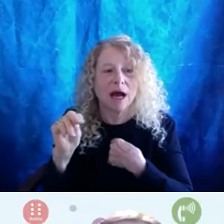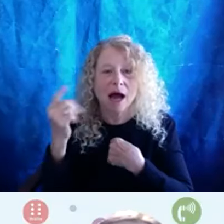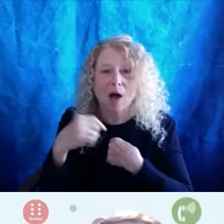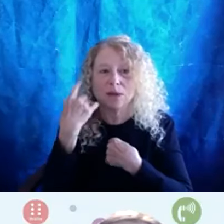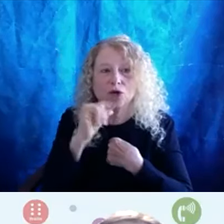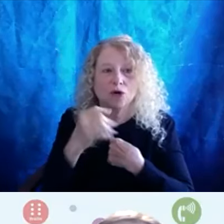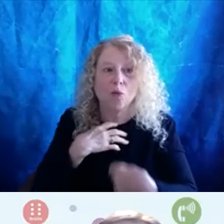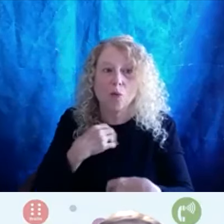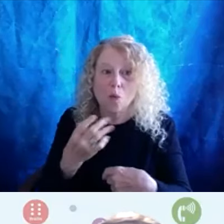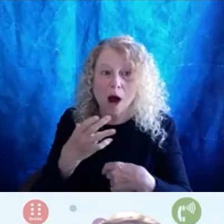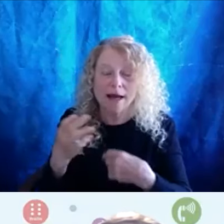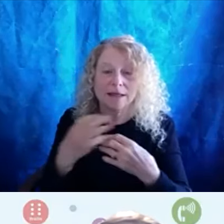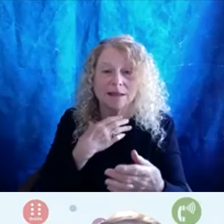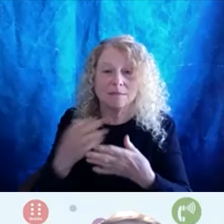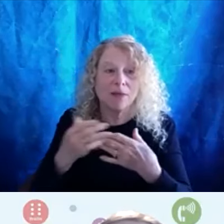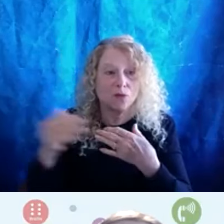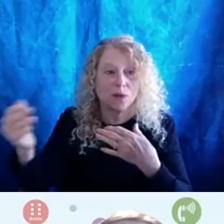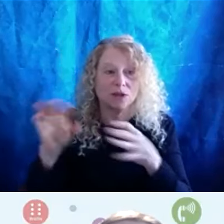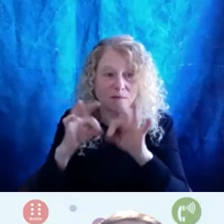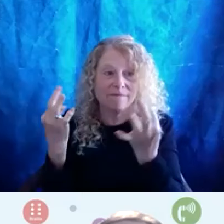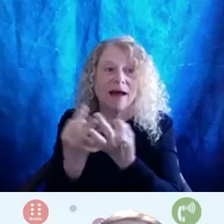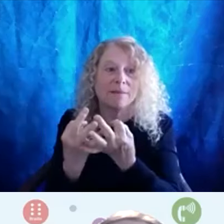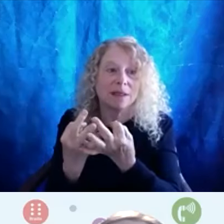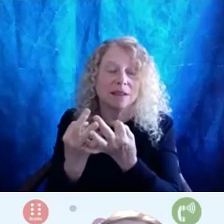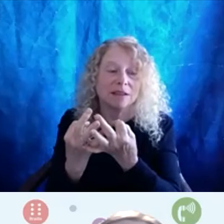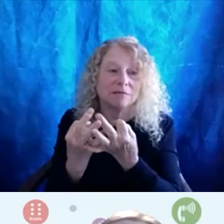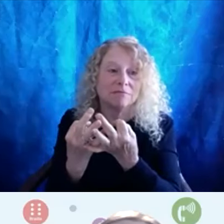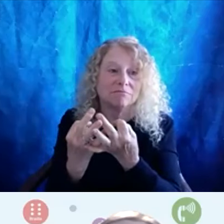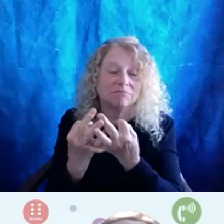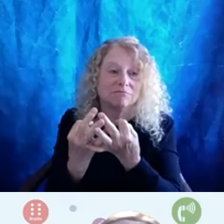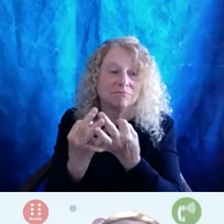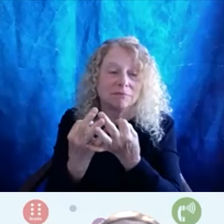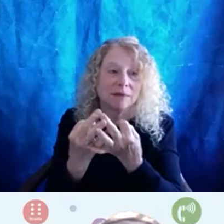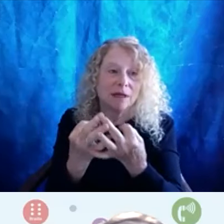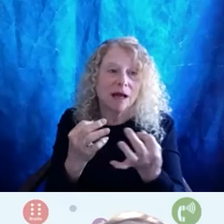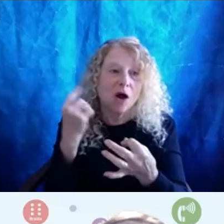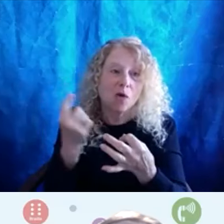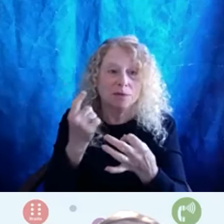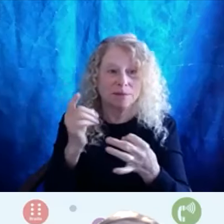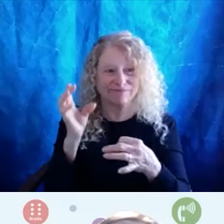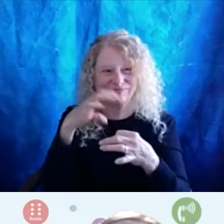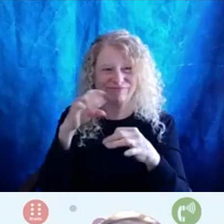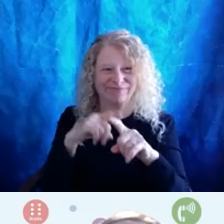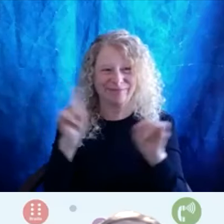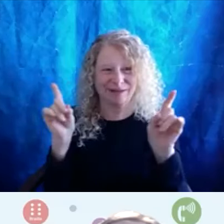despite the rest of my family. It's always been an oddity because I